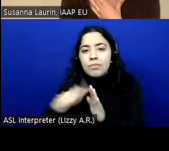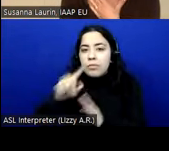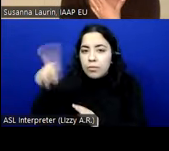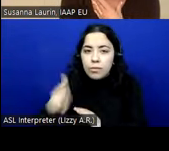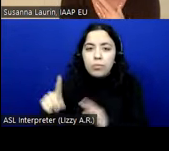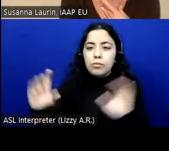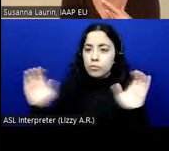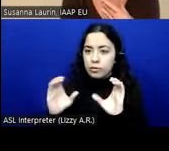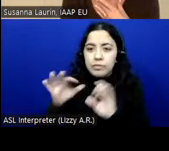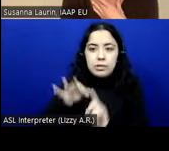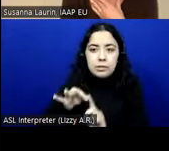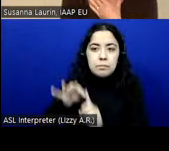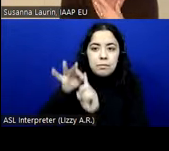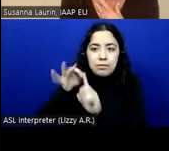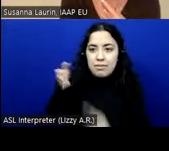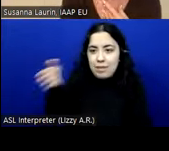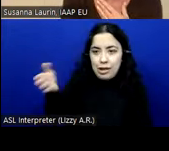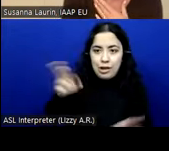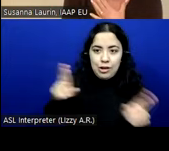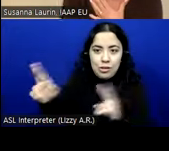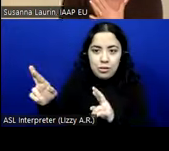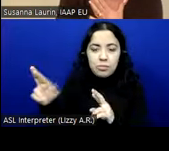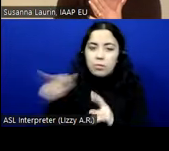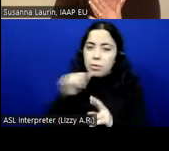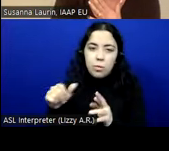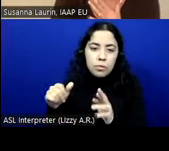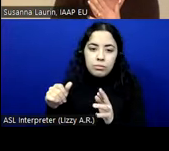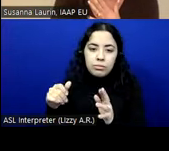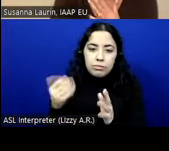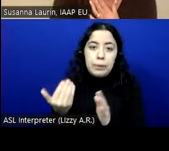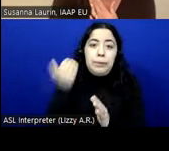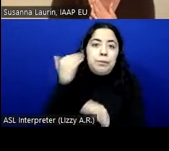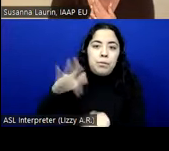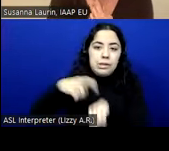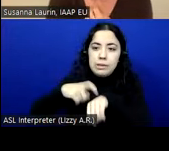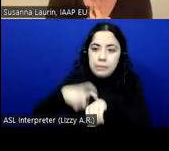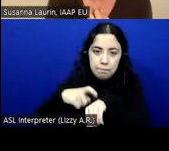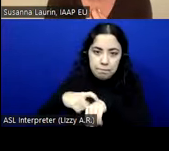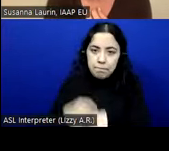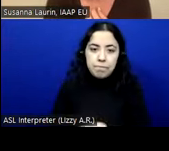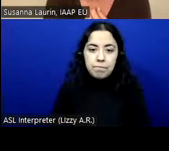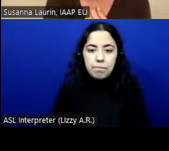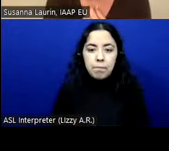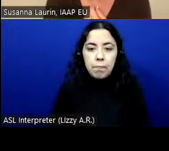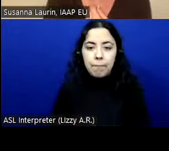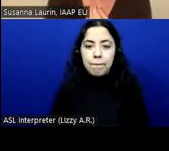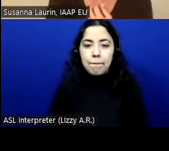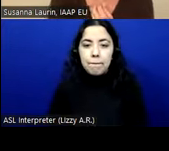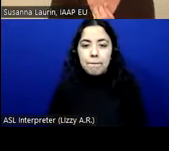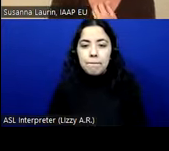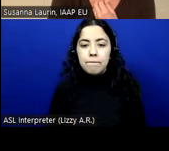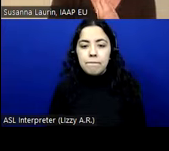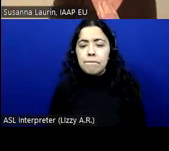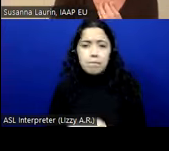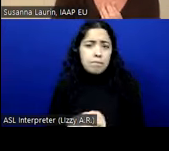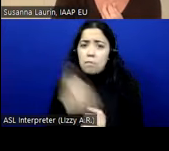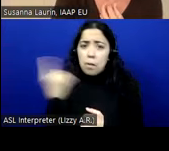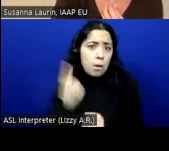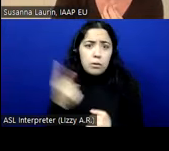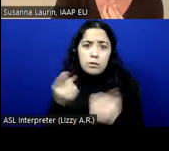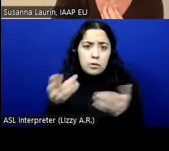are there. So I won't take up more time on that. But you're always welcome to reach out to us, of